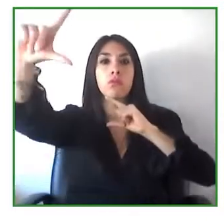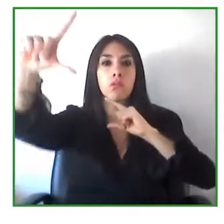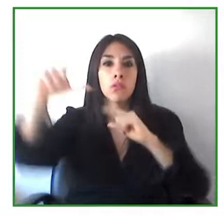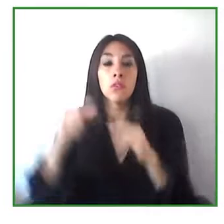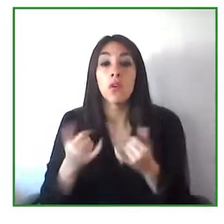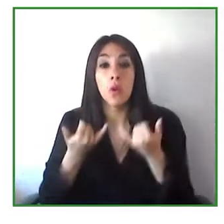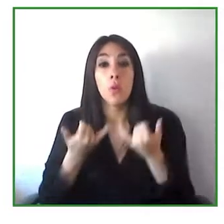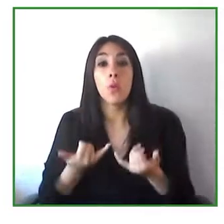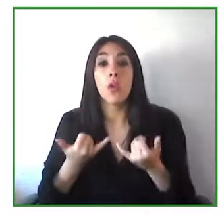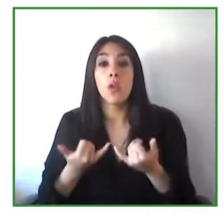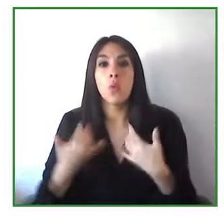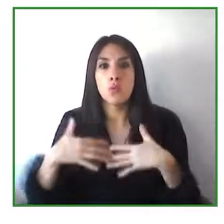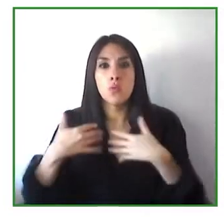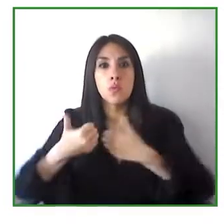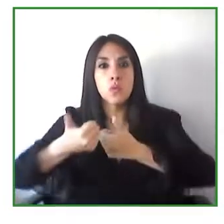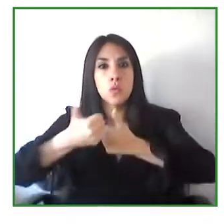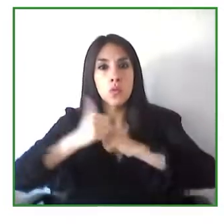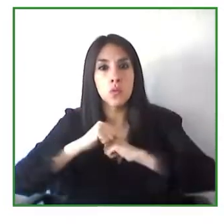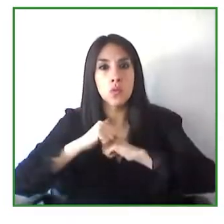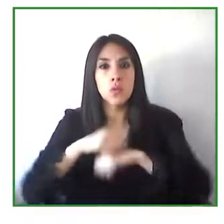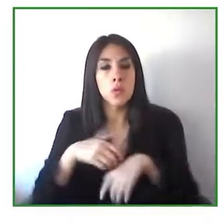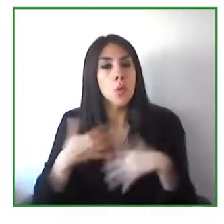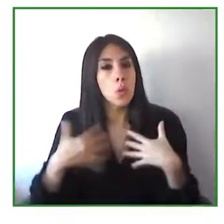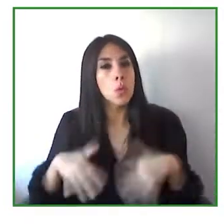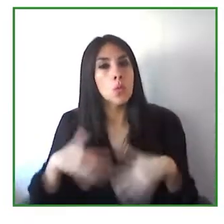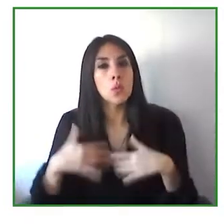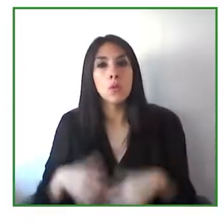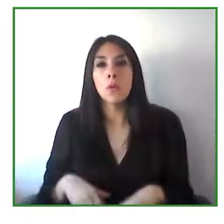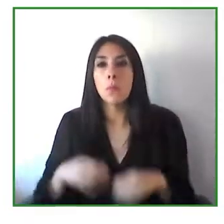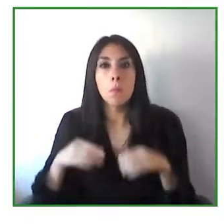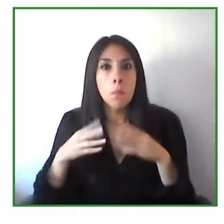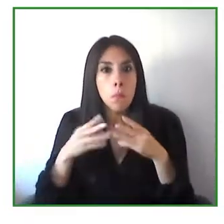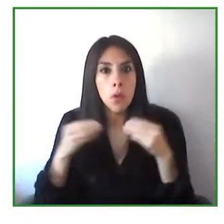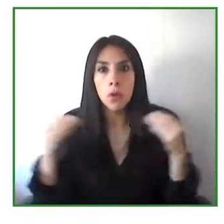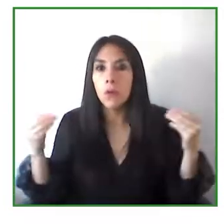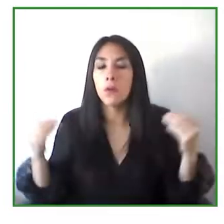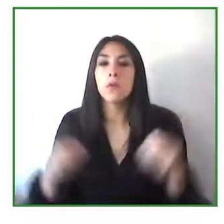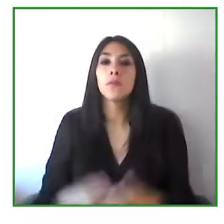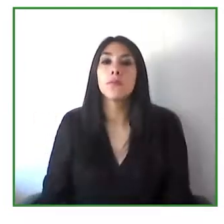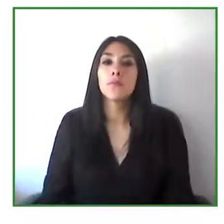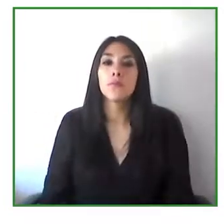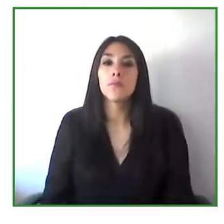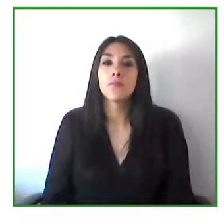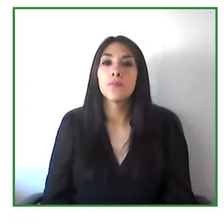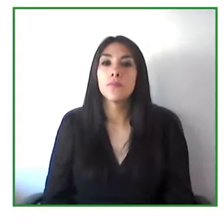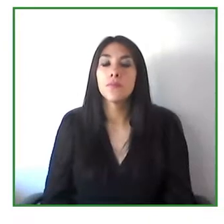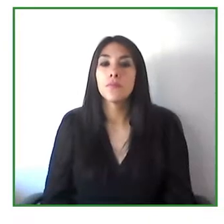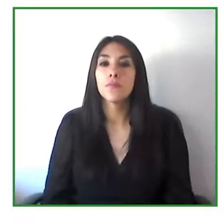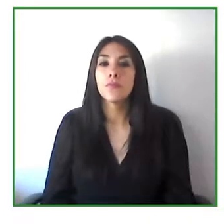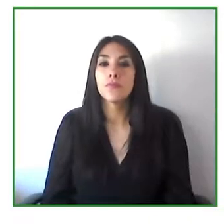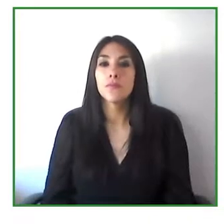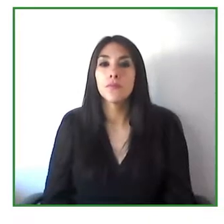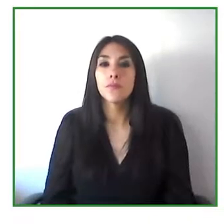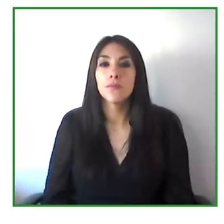organization of personal disabilities see every day in terms of barriers that affect